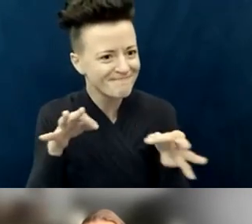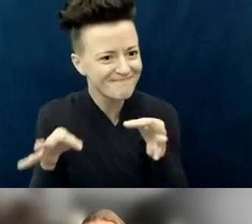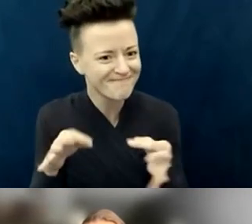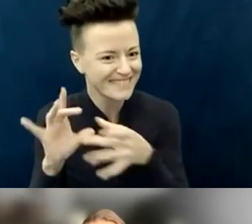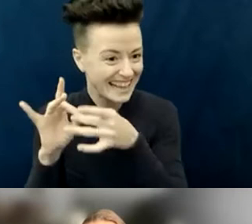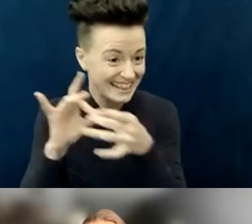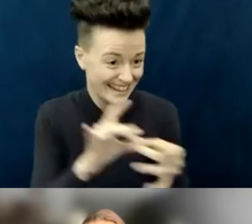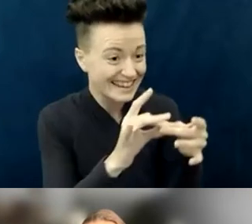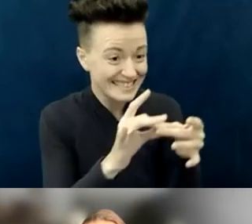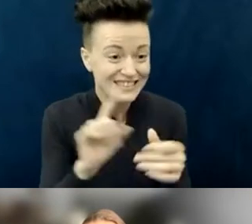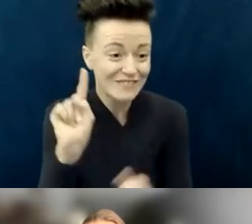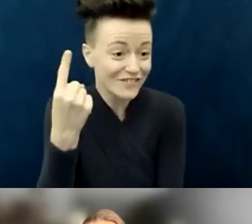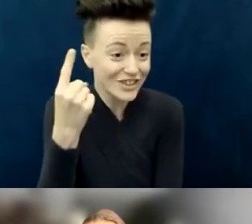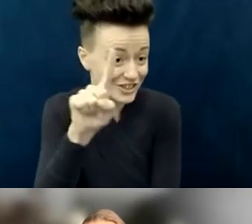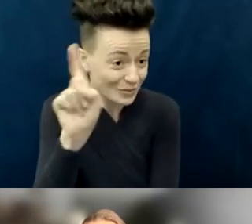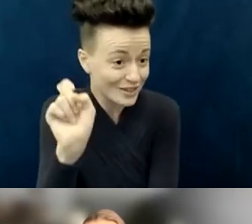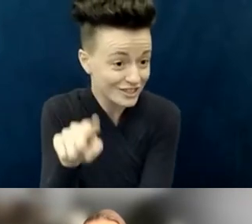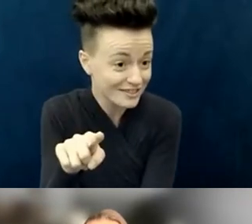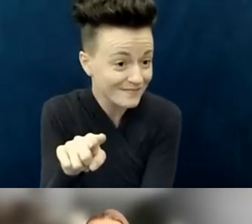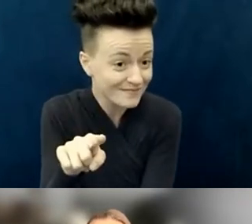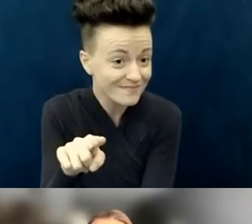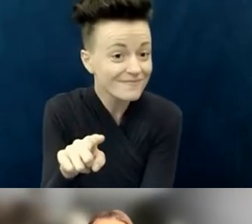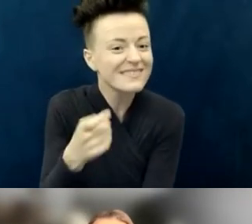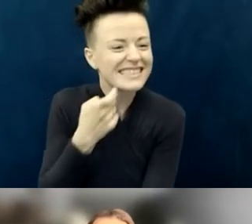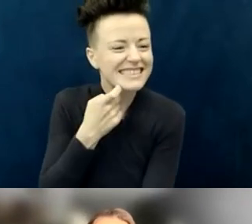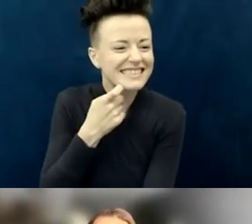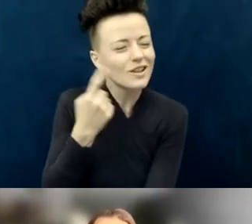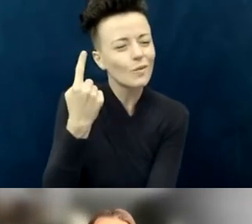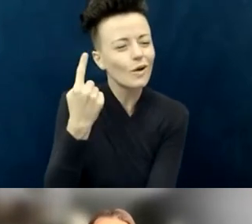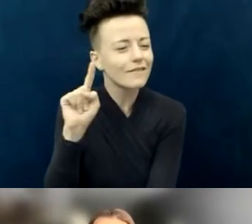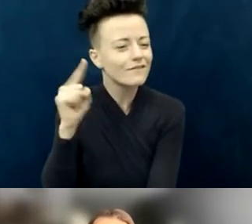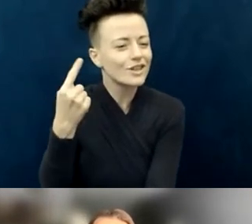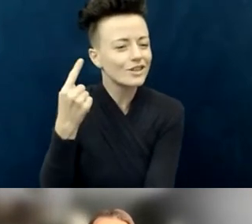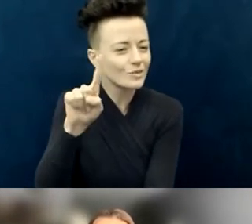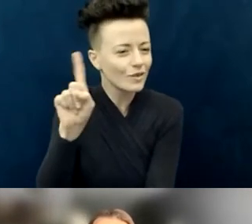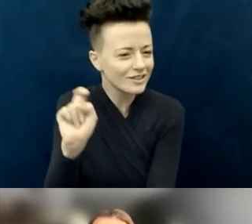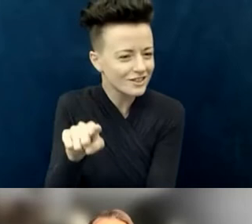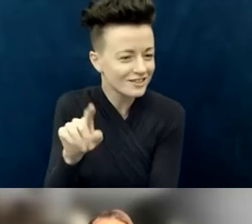One of the first questions that was chatted into us is a question of getting started.